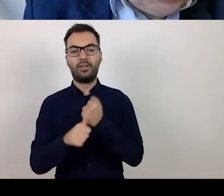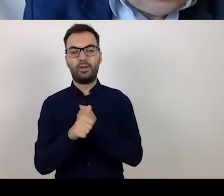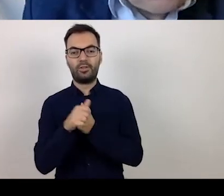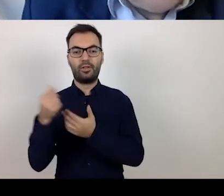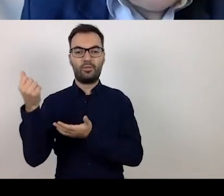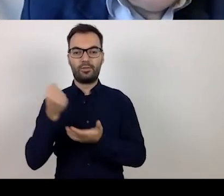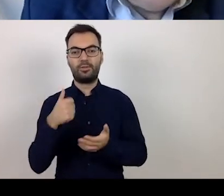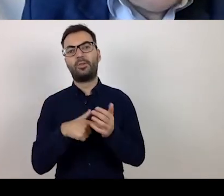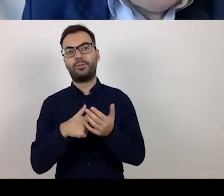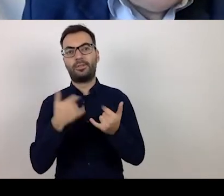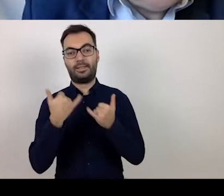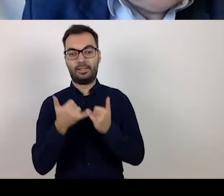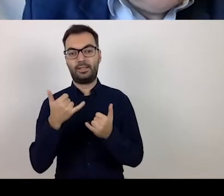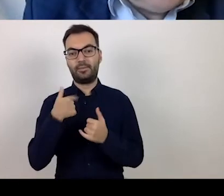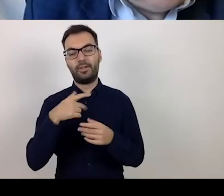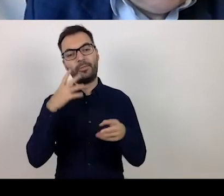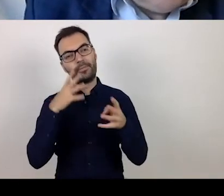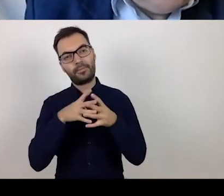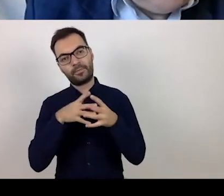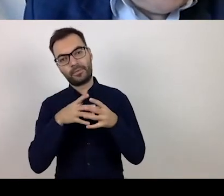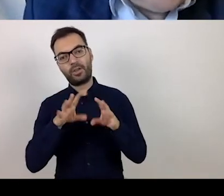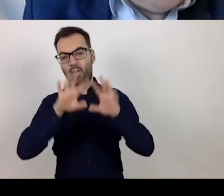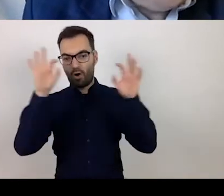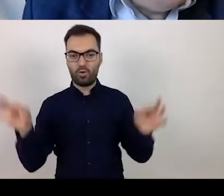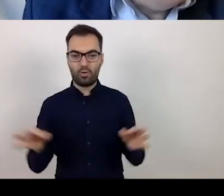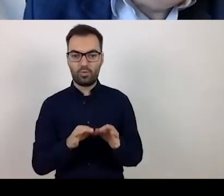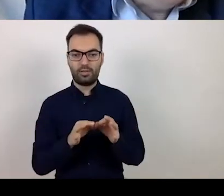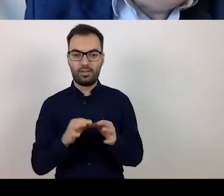When we look at the total number of implemented projects